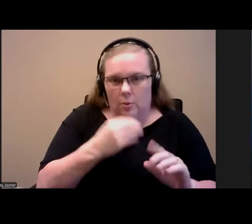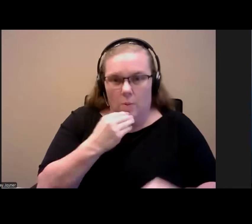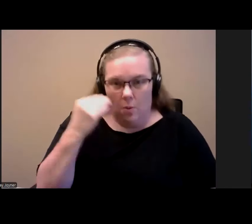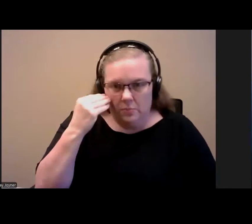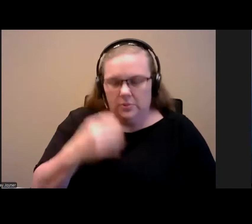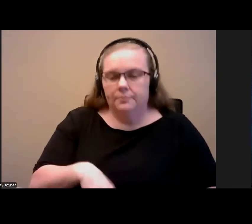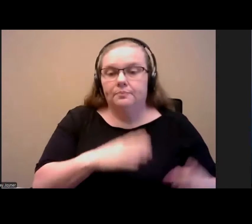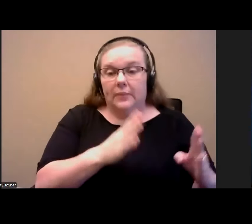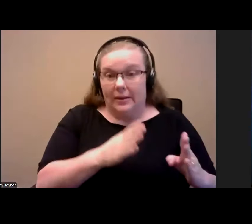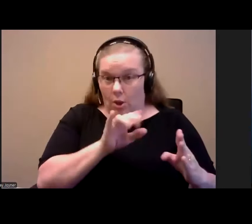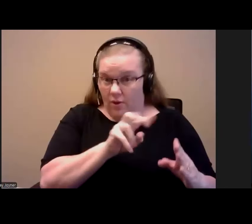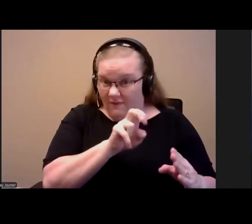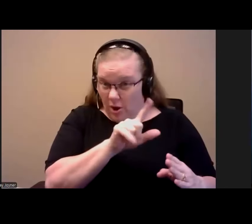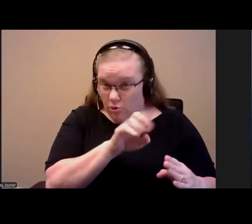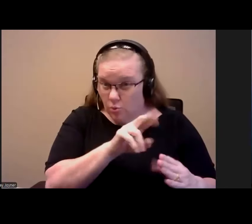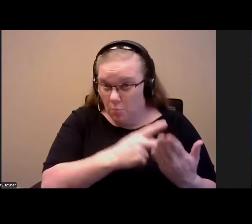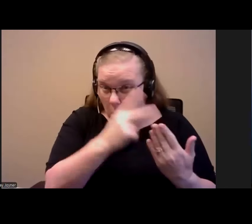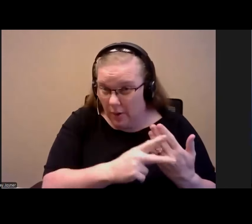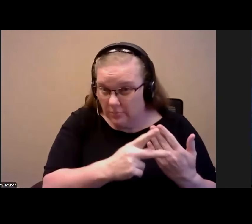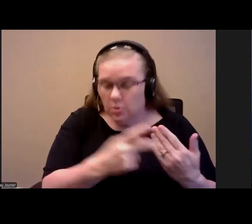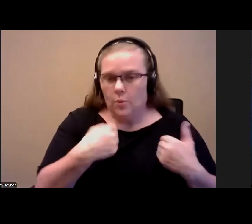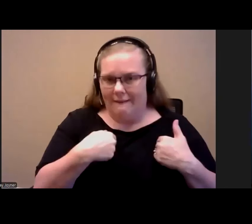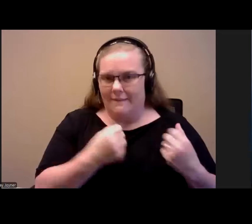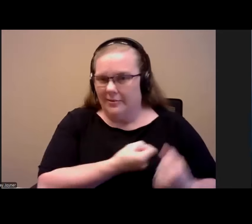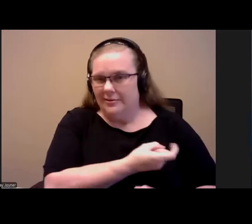Of those venture programs, we have a number of different programs that are specifically